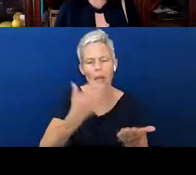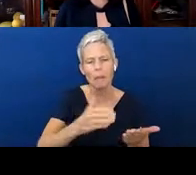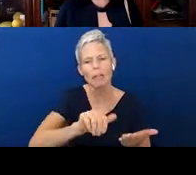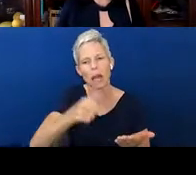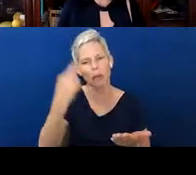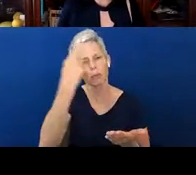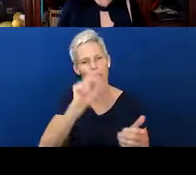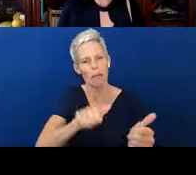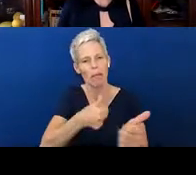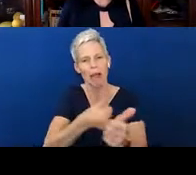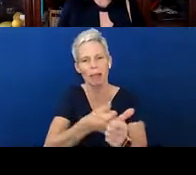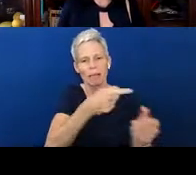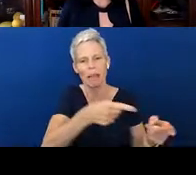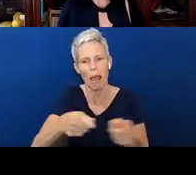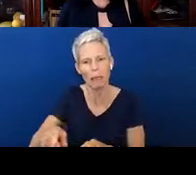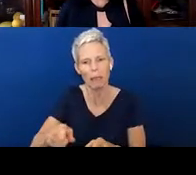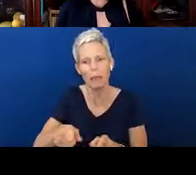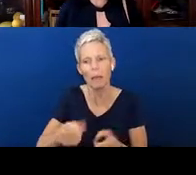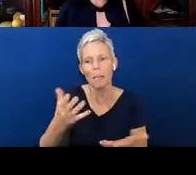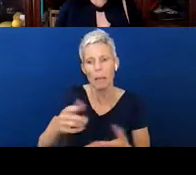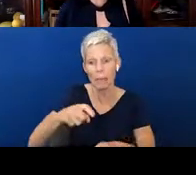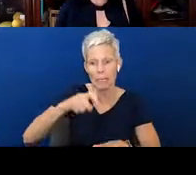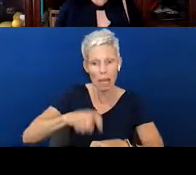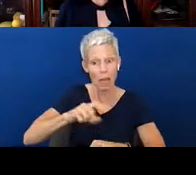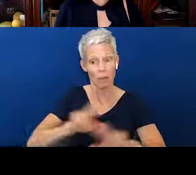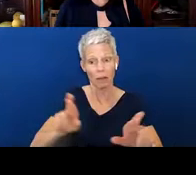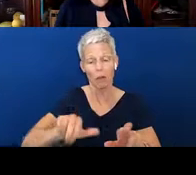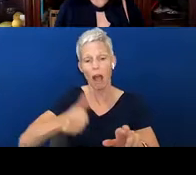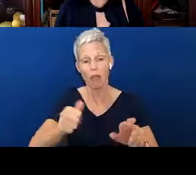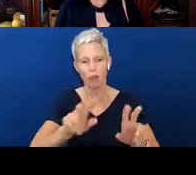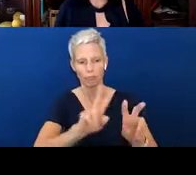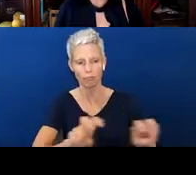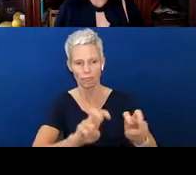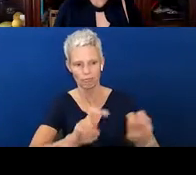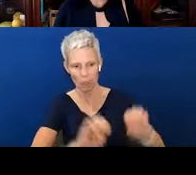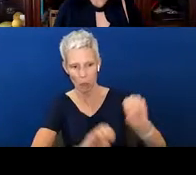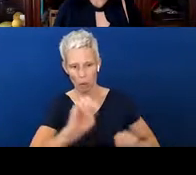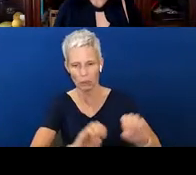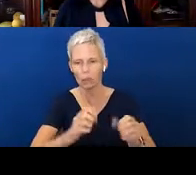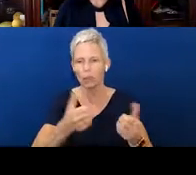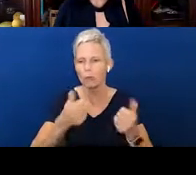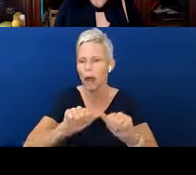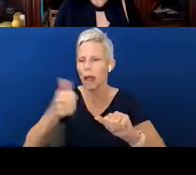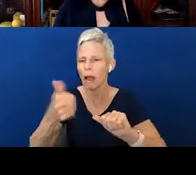maybe it's time for another assessment and trying some different things. And by looking